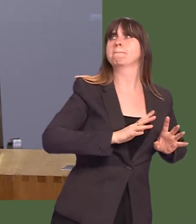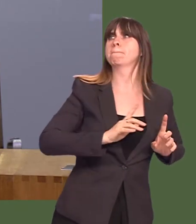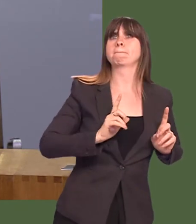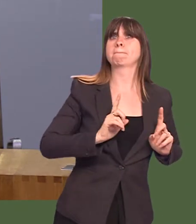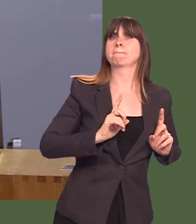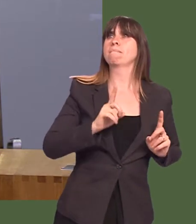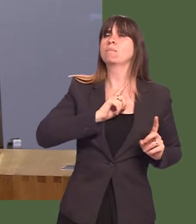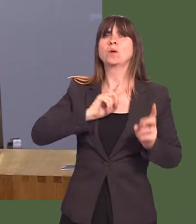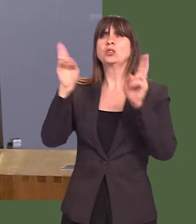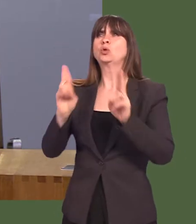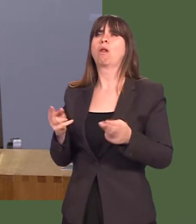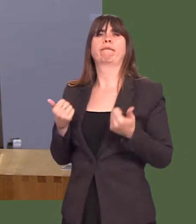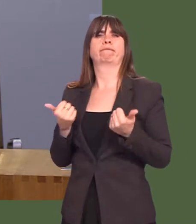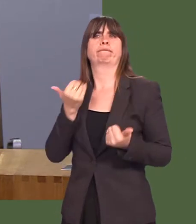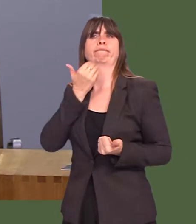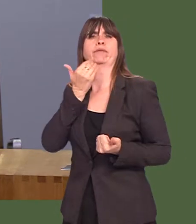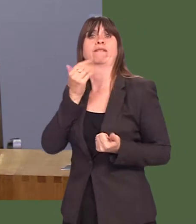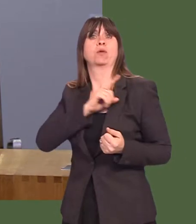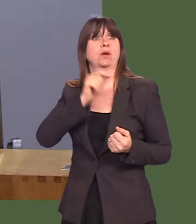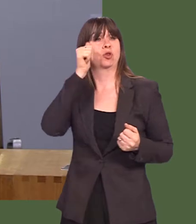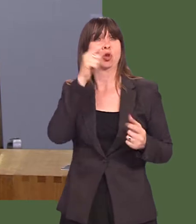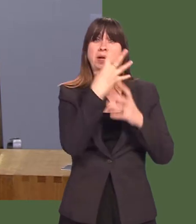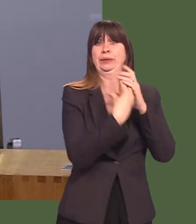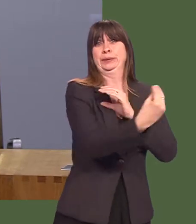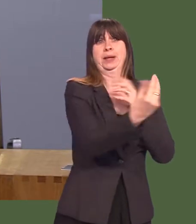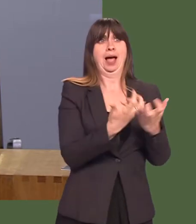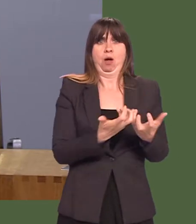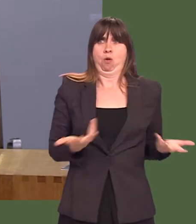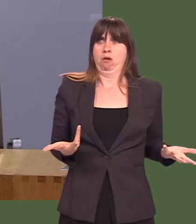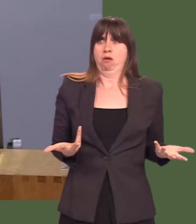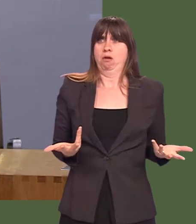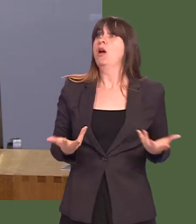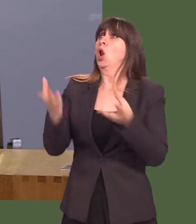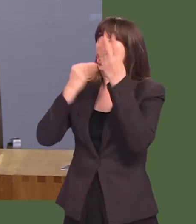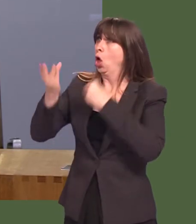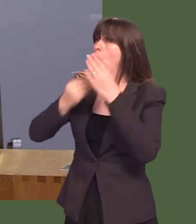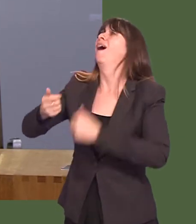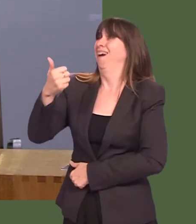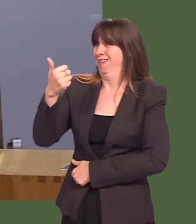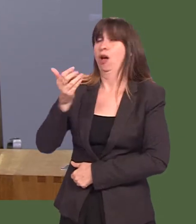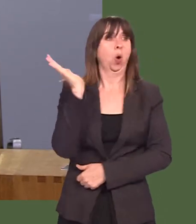to coding, because there is inadequate access to the Superfast Cymru high-speed broadband scheme.